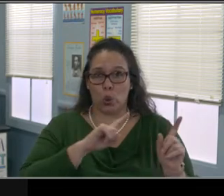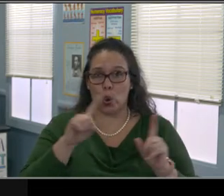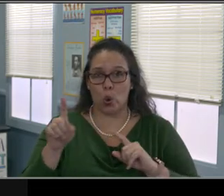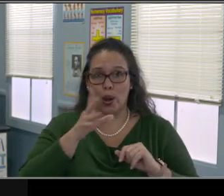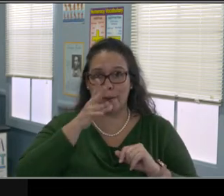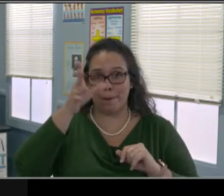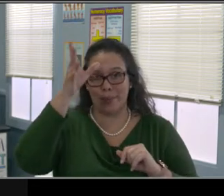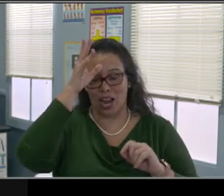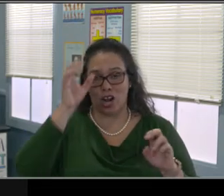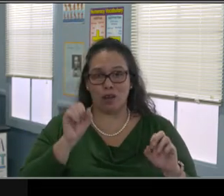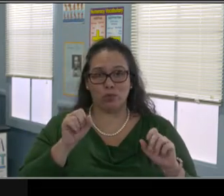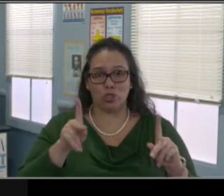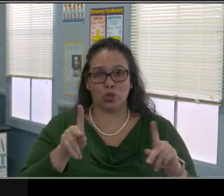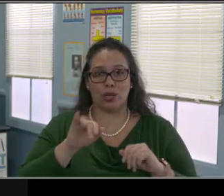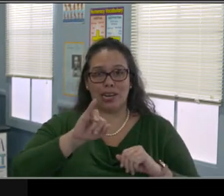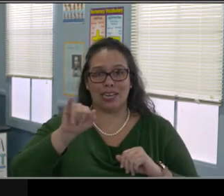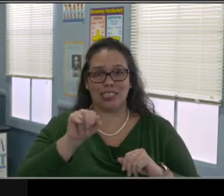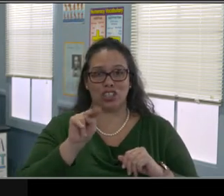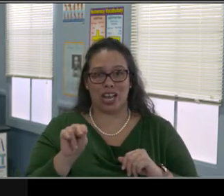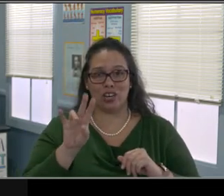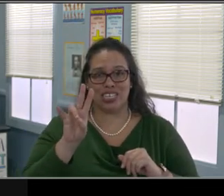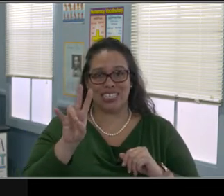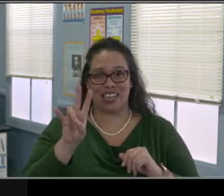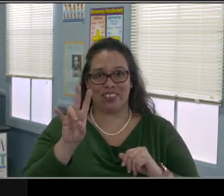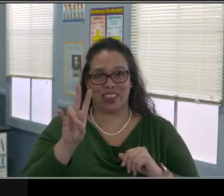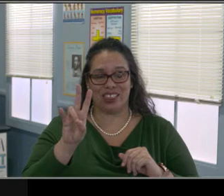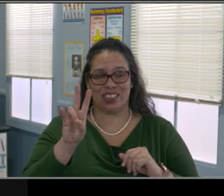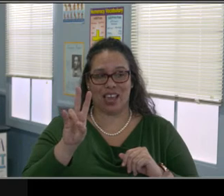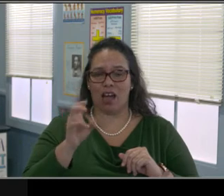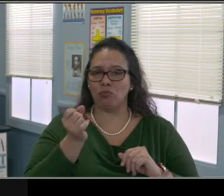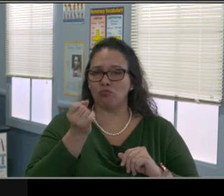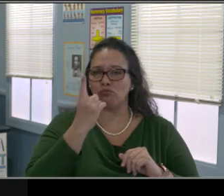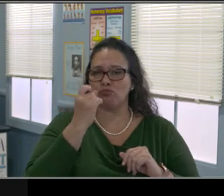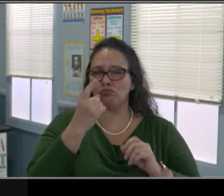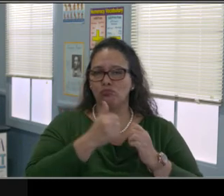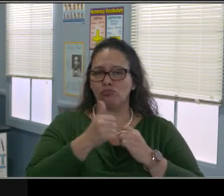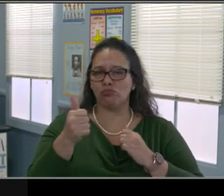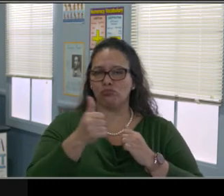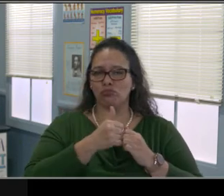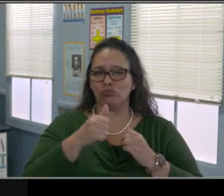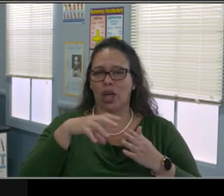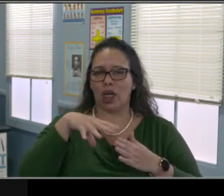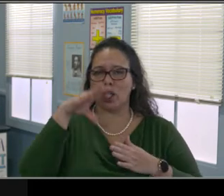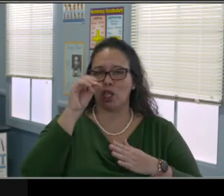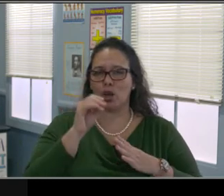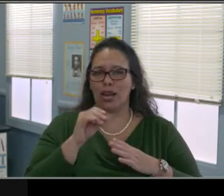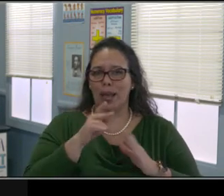How do I get one? Why hasn't anybody told me about this? Well, part of the Senate bill says that,